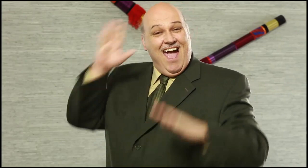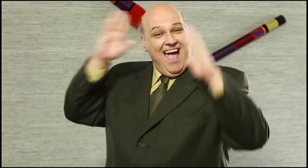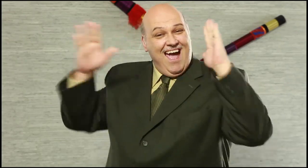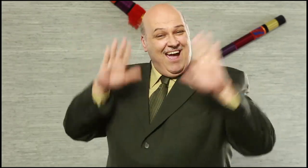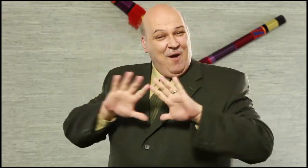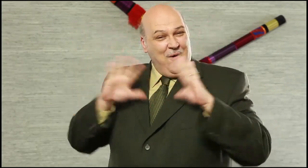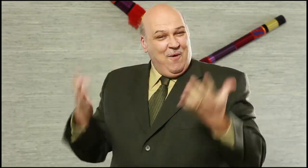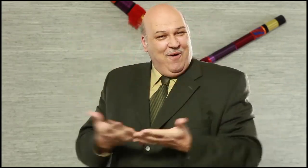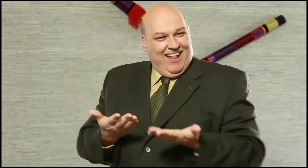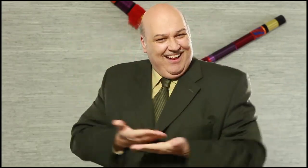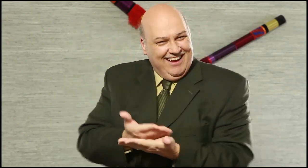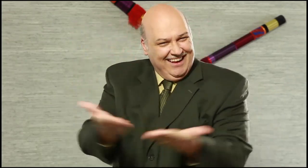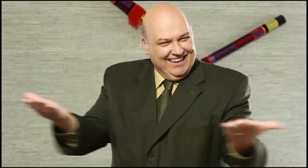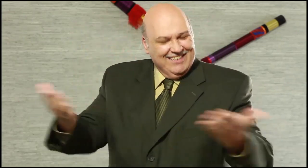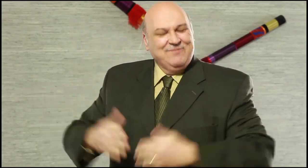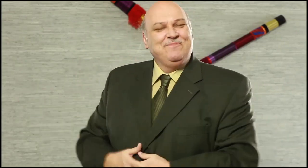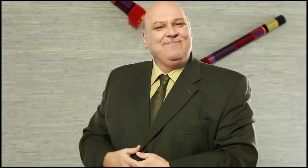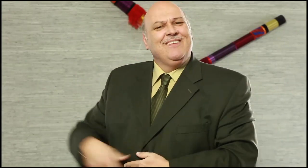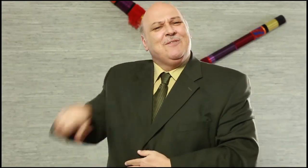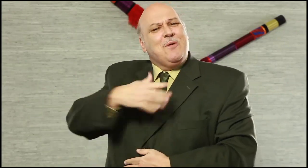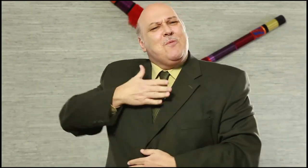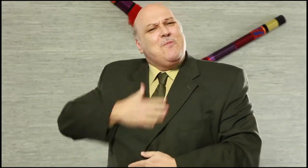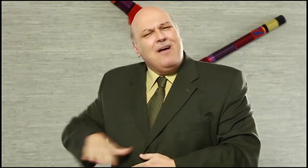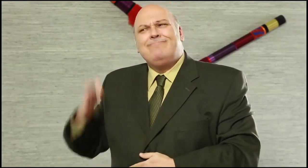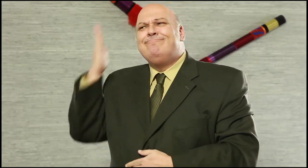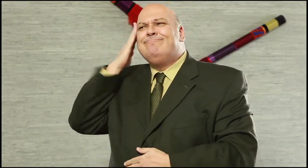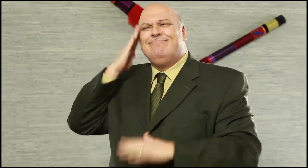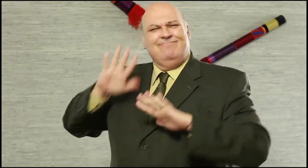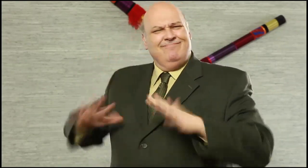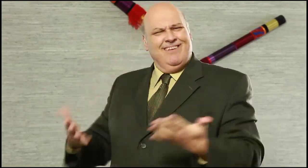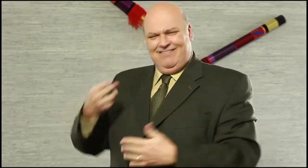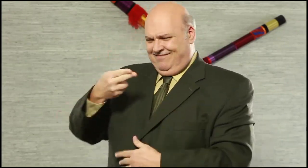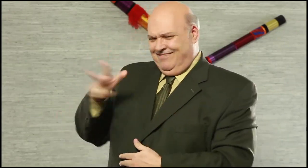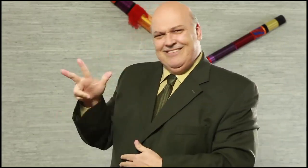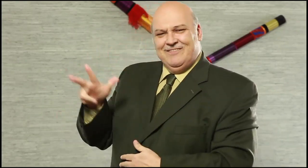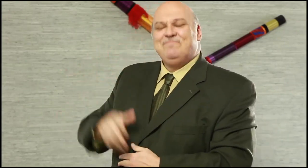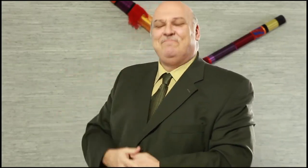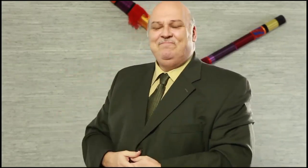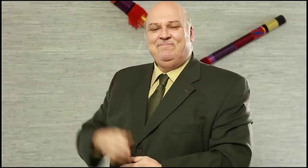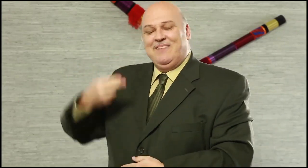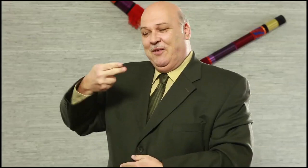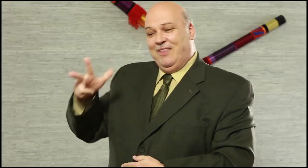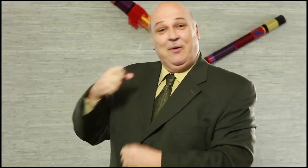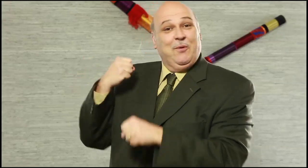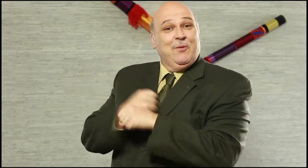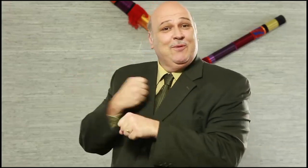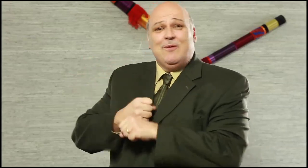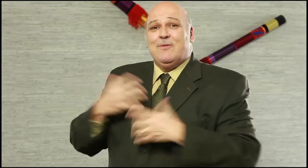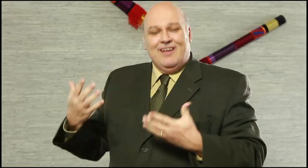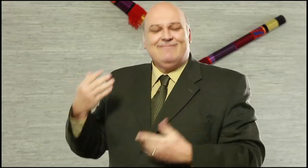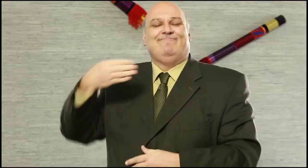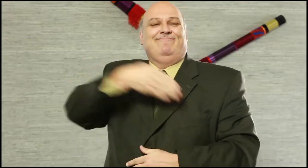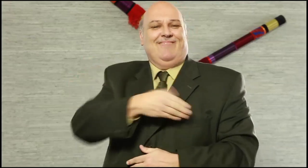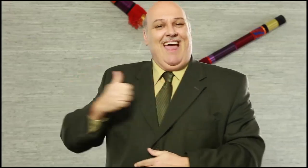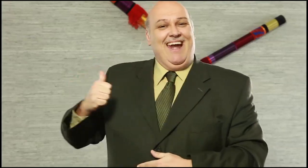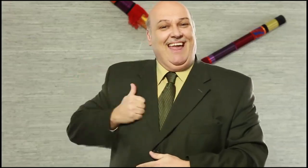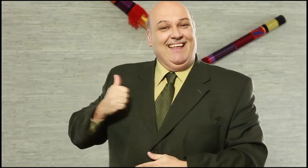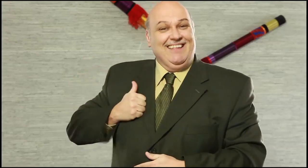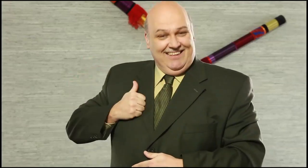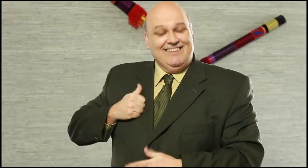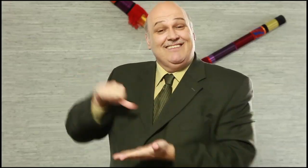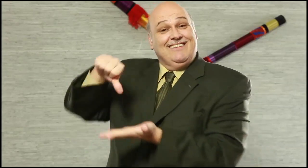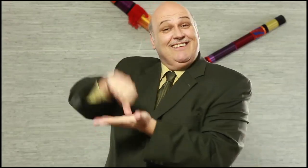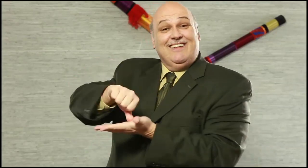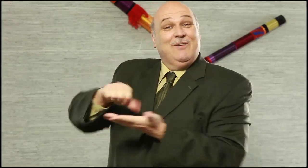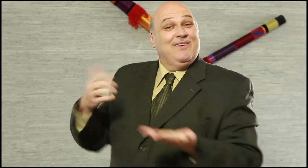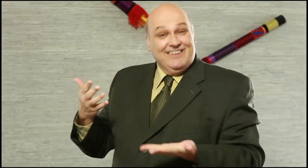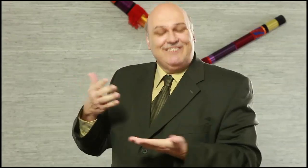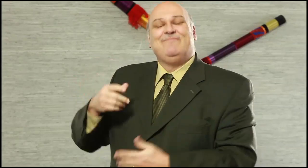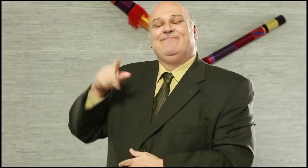Hi everyone! I would like to tell you